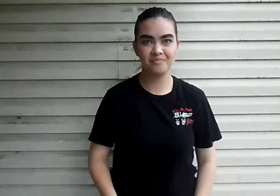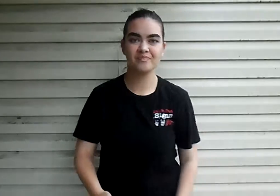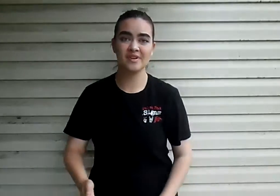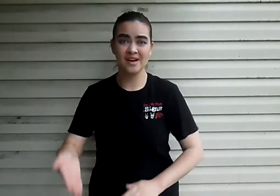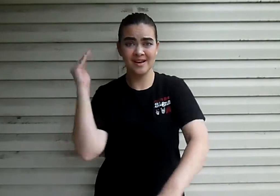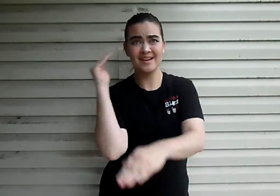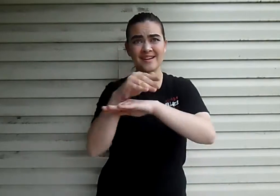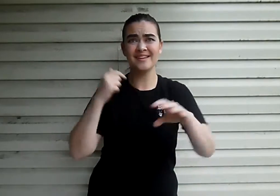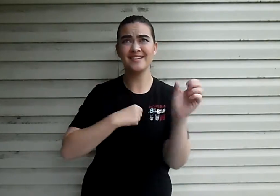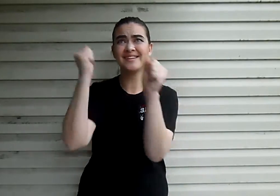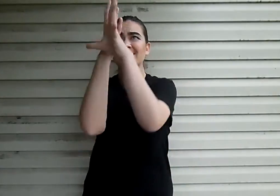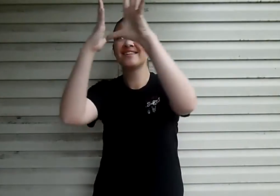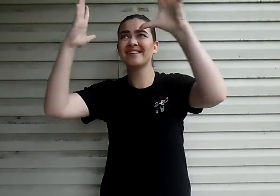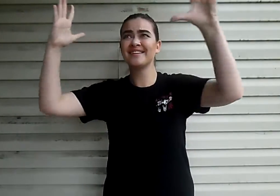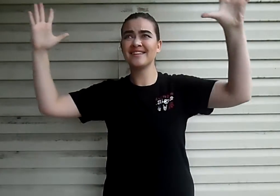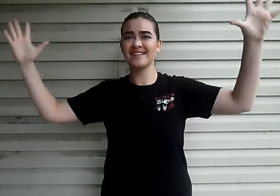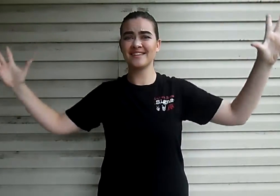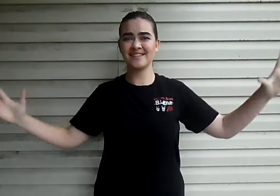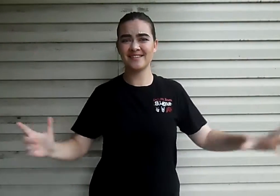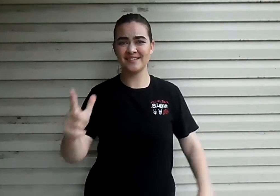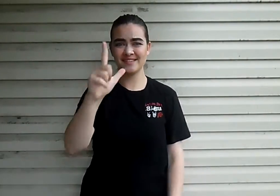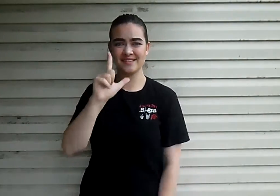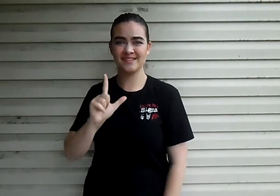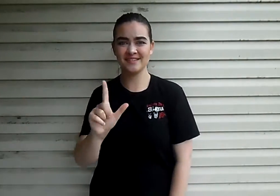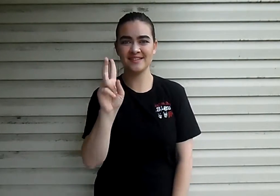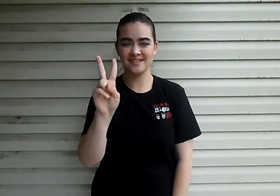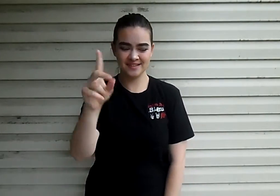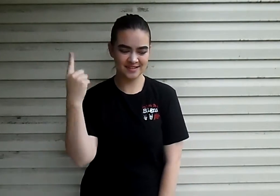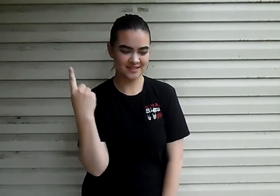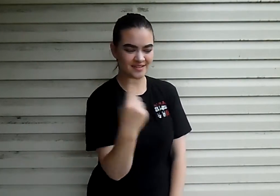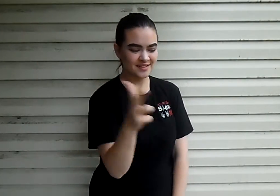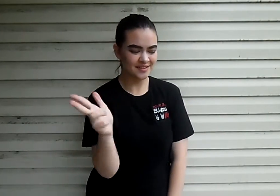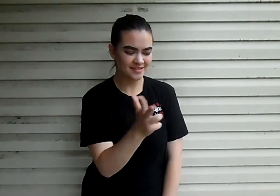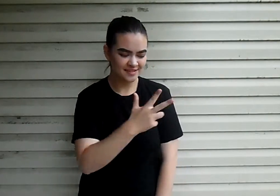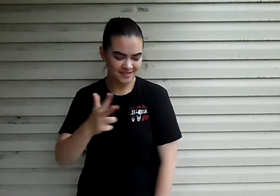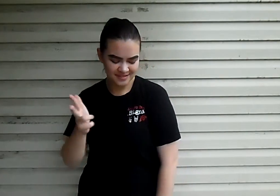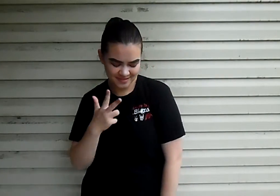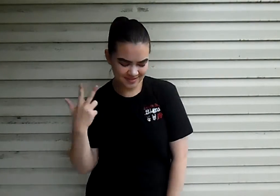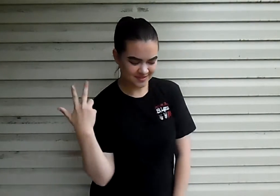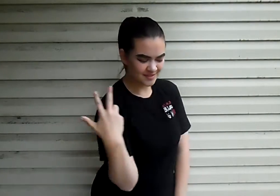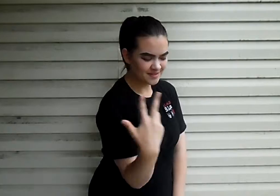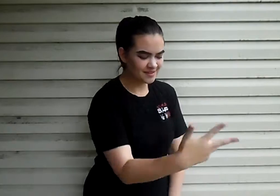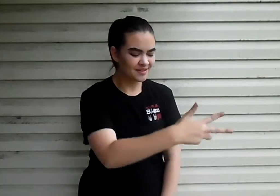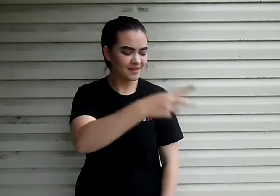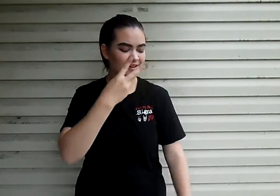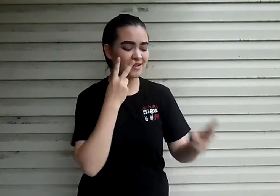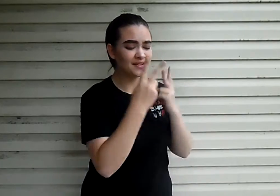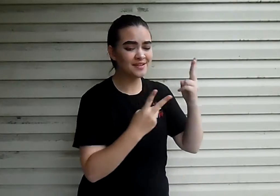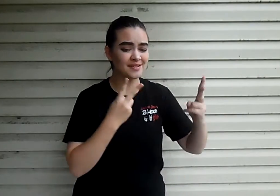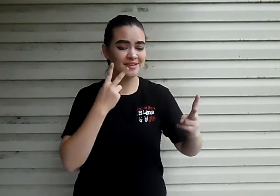I had a dream last night we Drove out to see Las Vegas